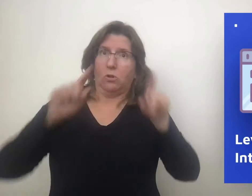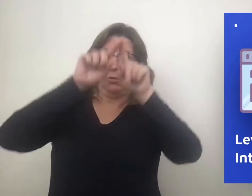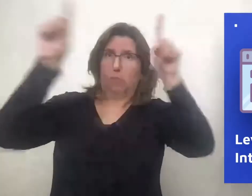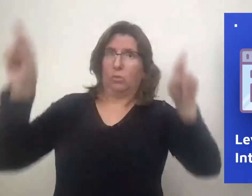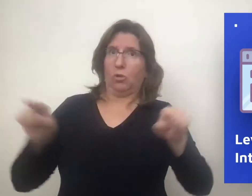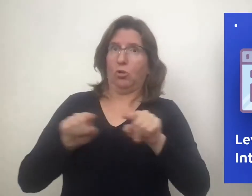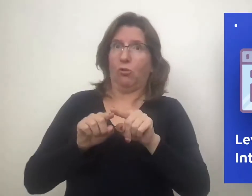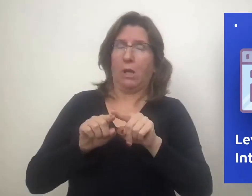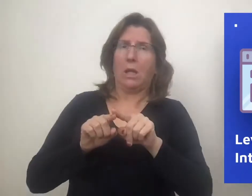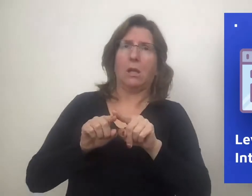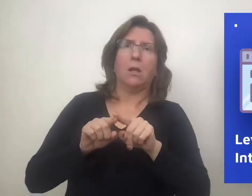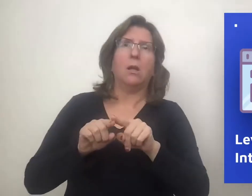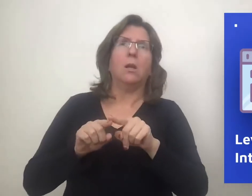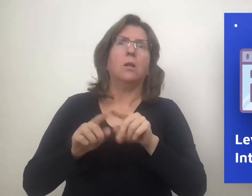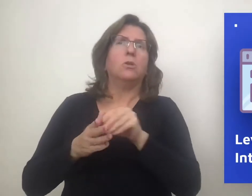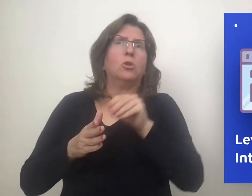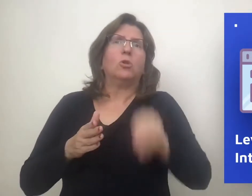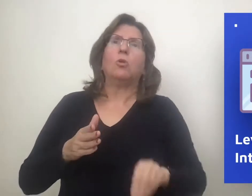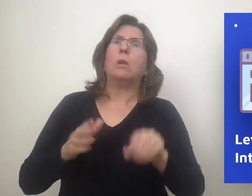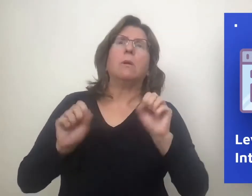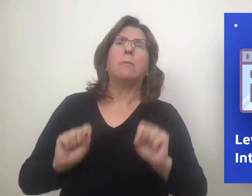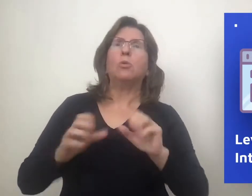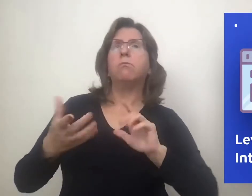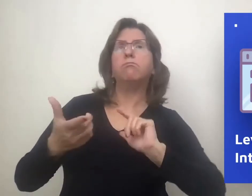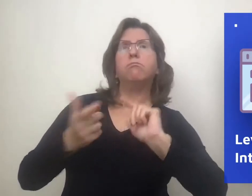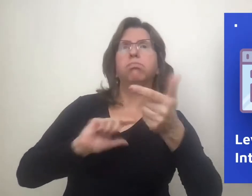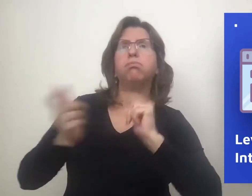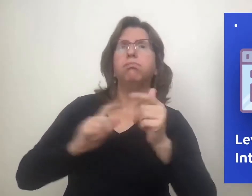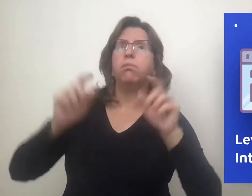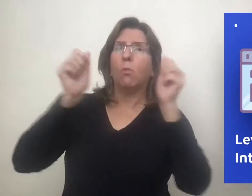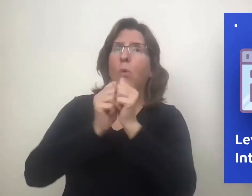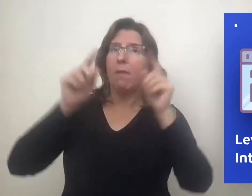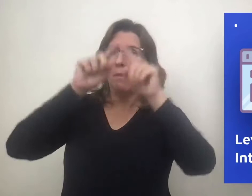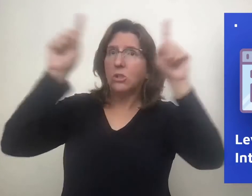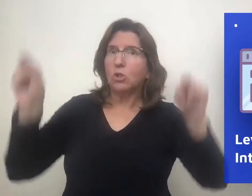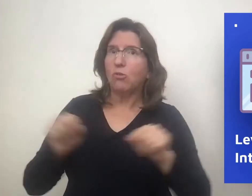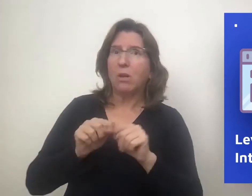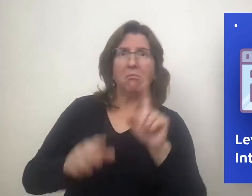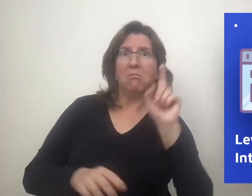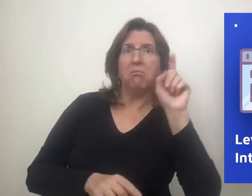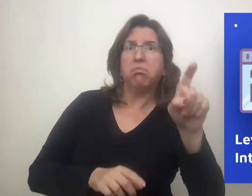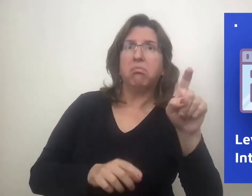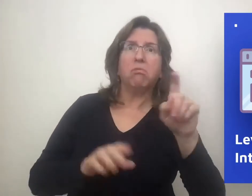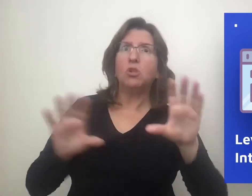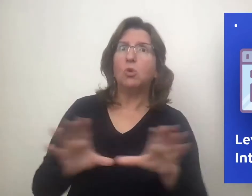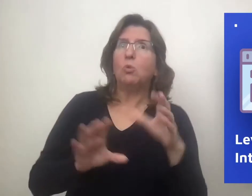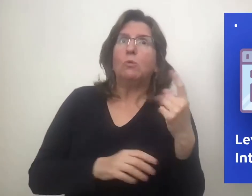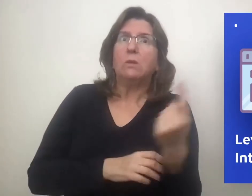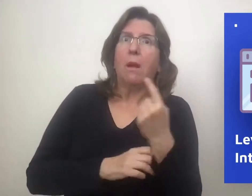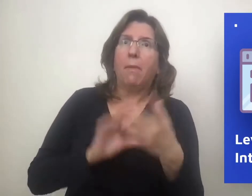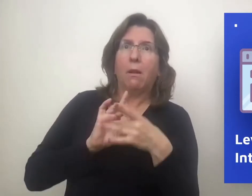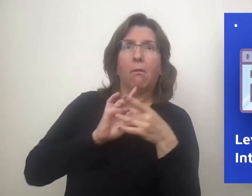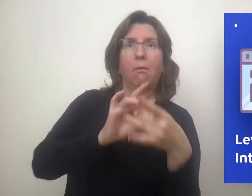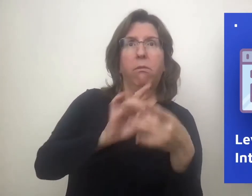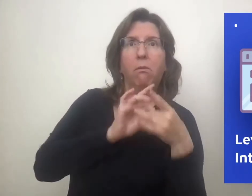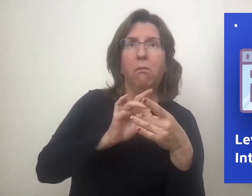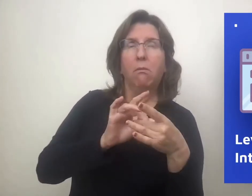Is the lesson designed to have the student interact or respond?